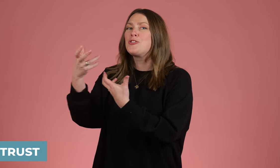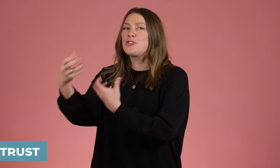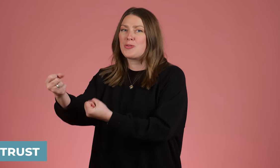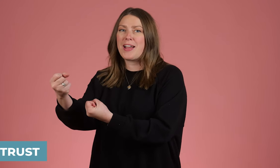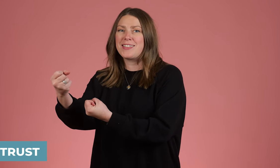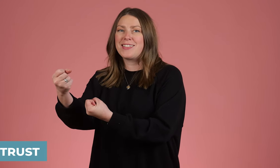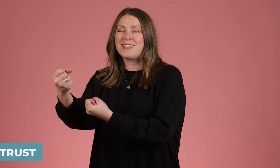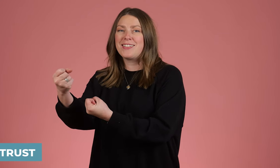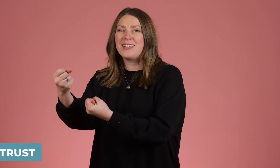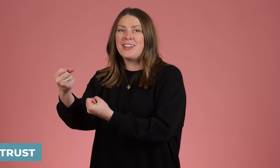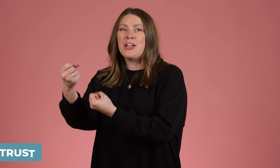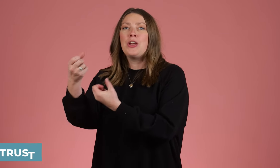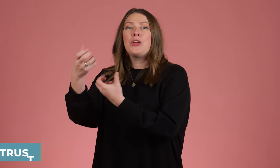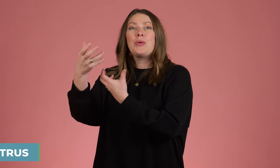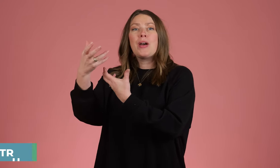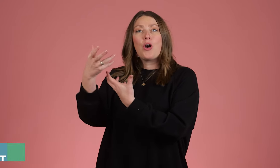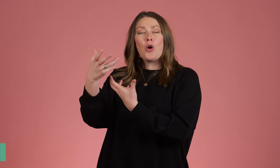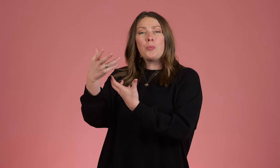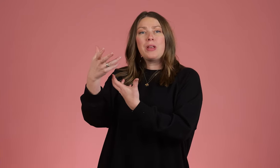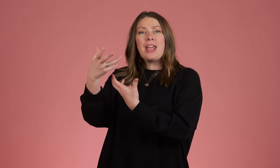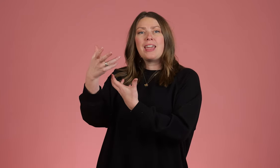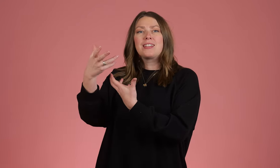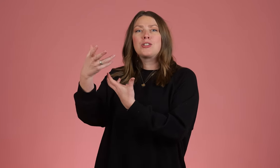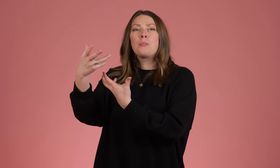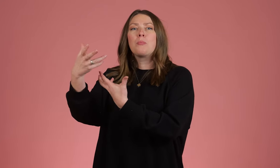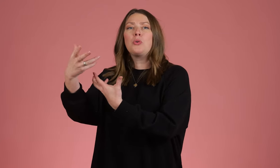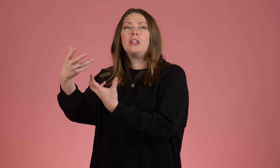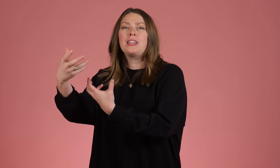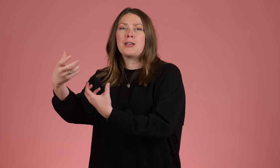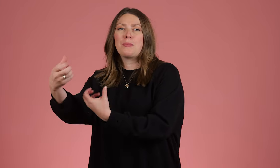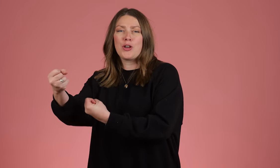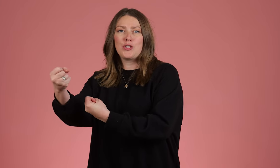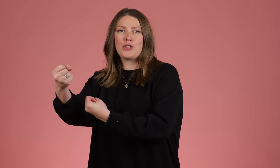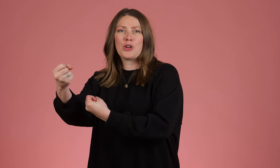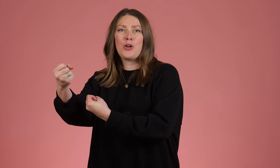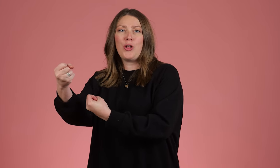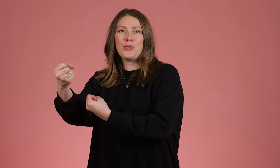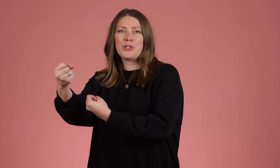trust. You have open hands, pulling them to closed